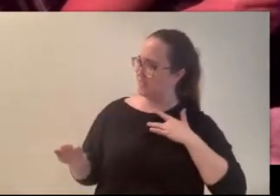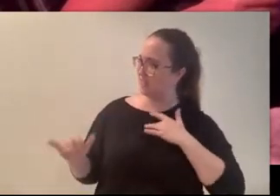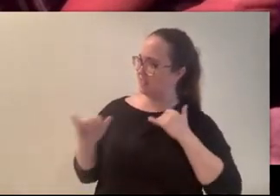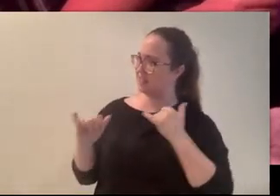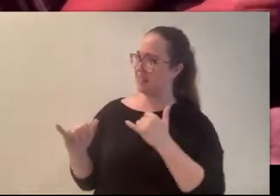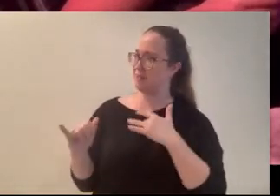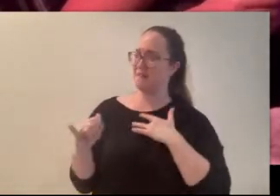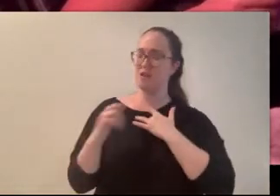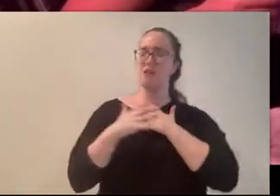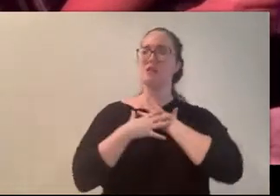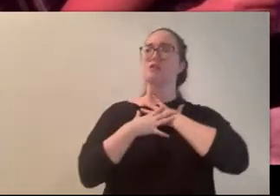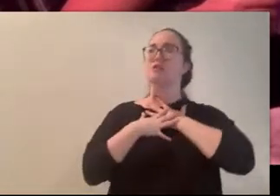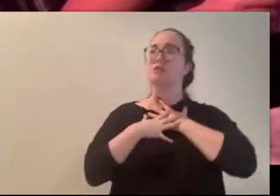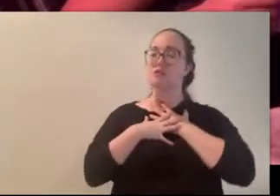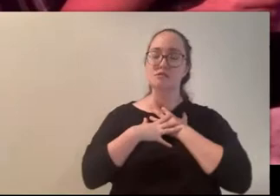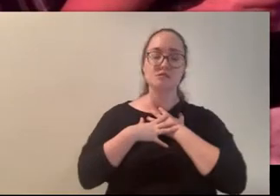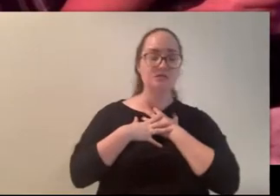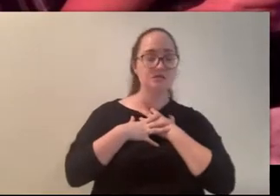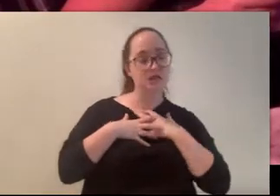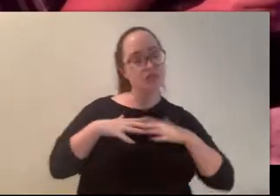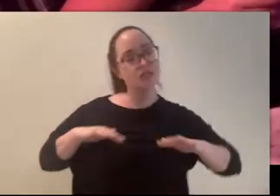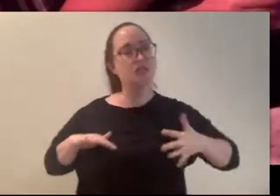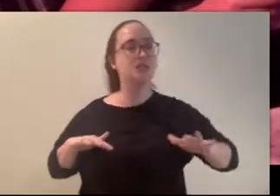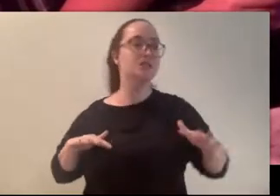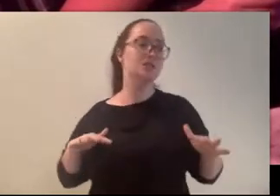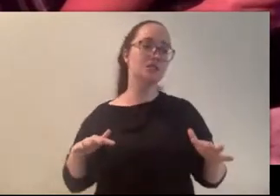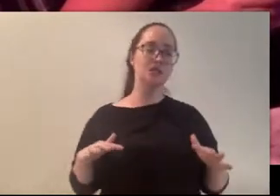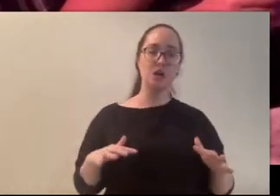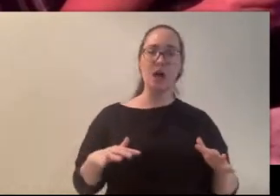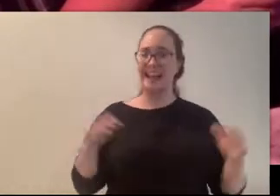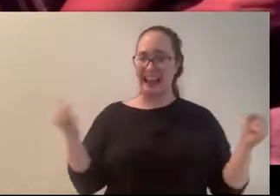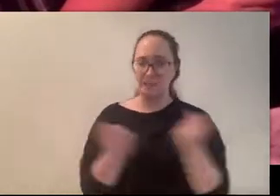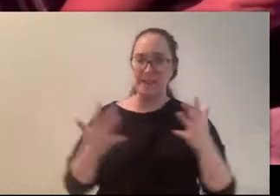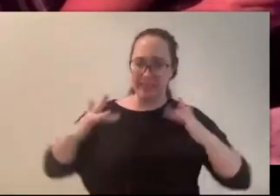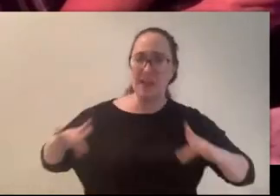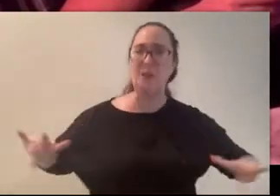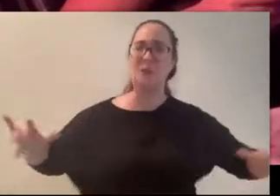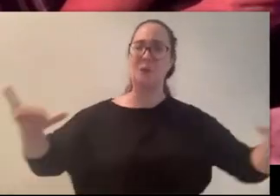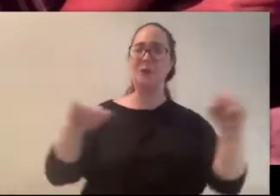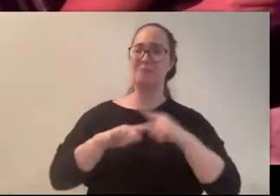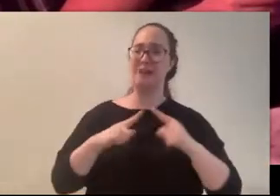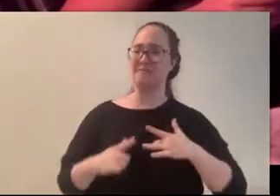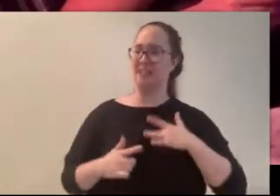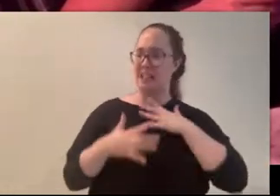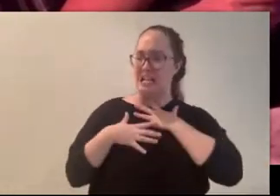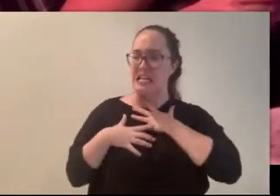it had become out on that open road, how closed off we were in the dark and the silence?